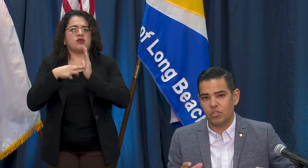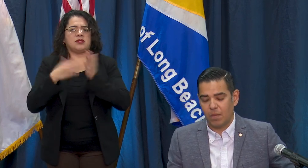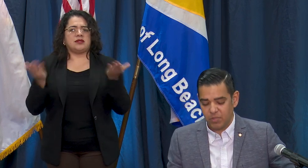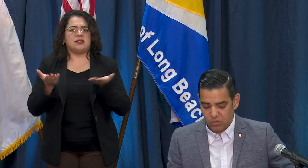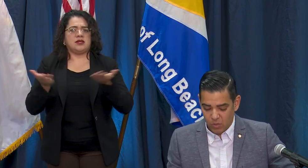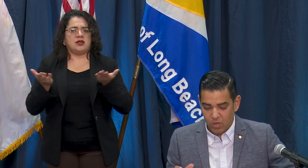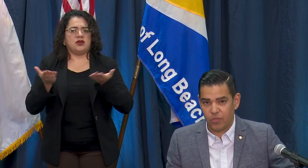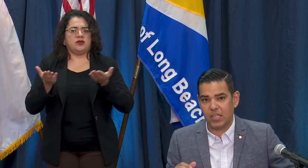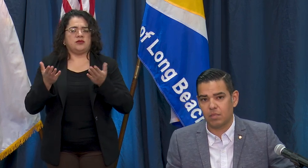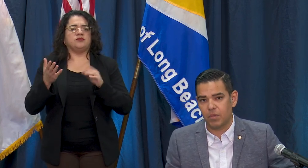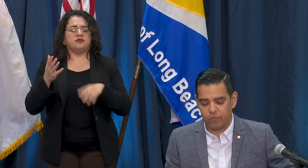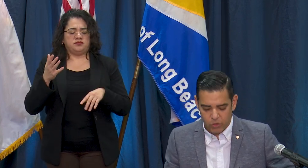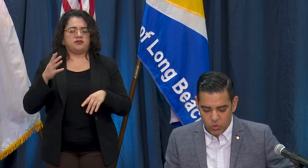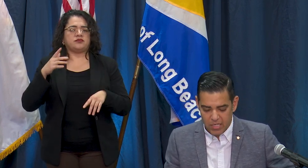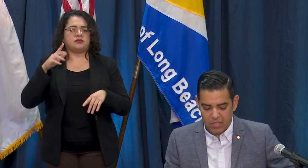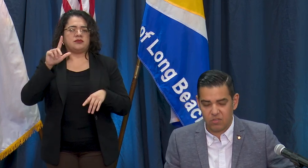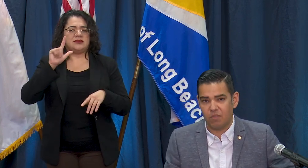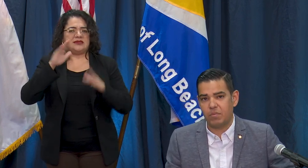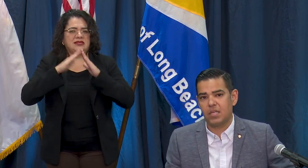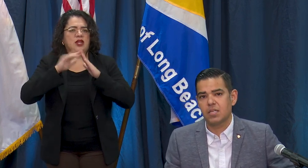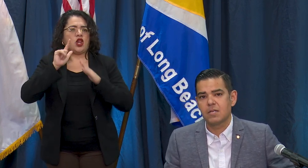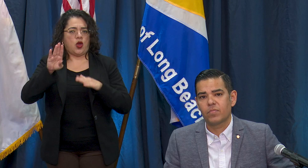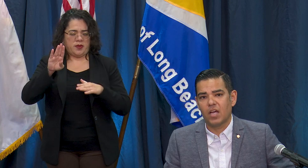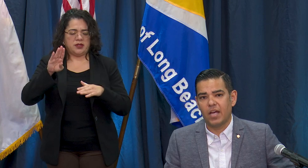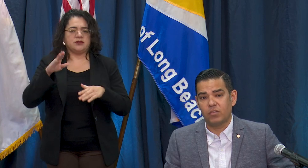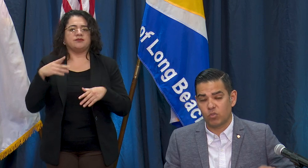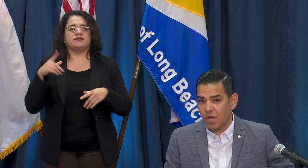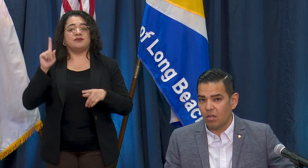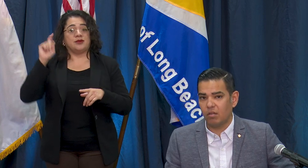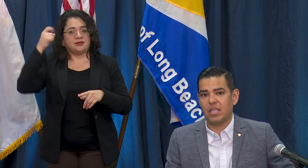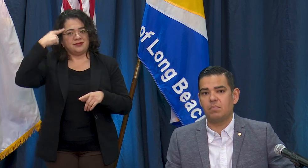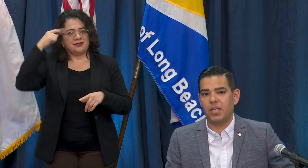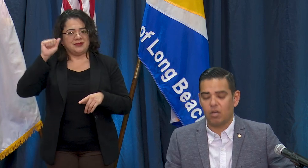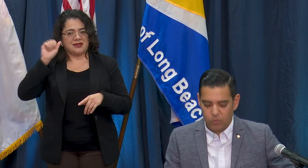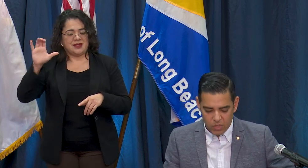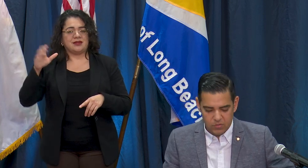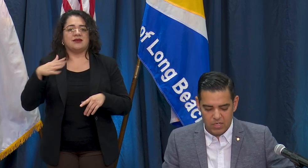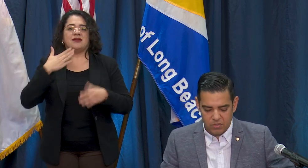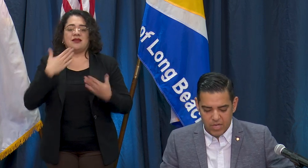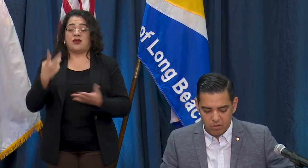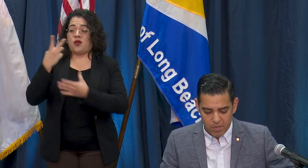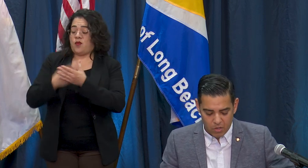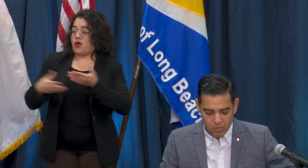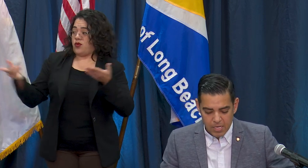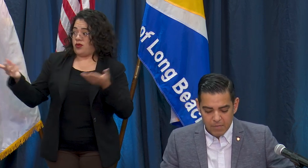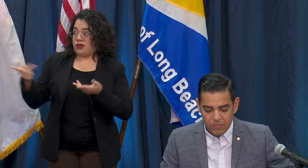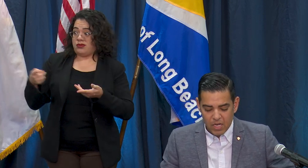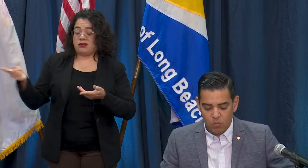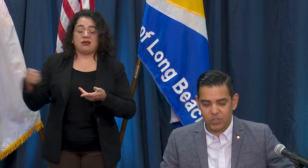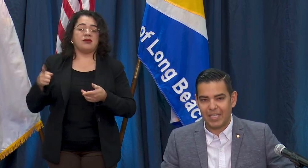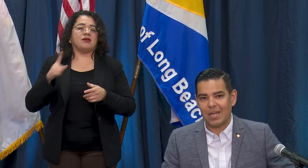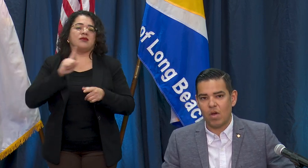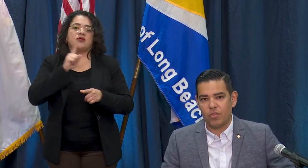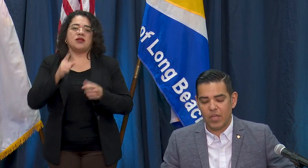Beach updates so I want to thank them both for joining us and they've been instrumental in being our voice in Sacramento. Once again I want to thank